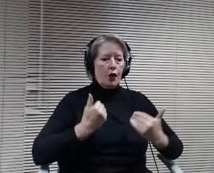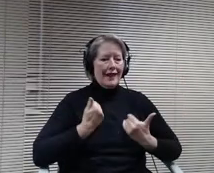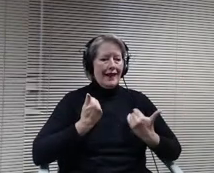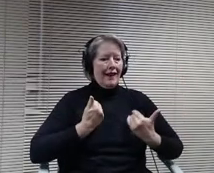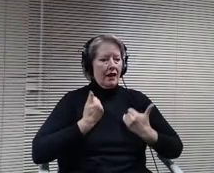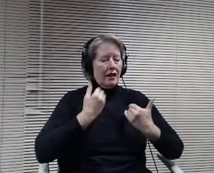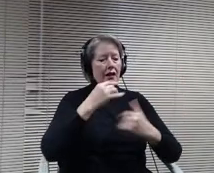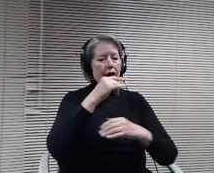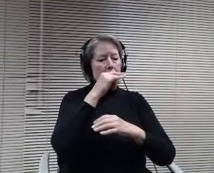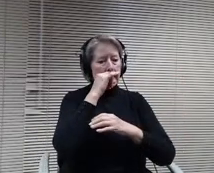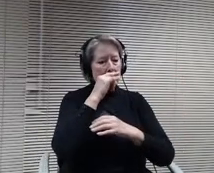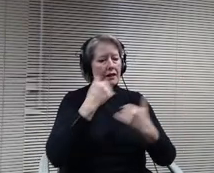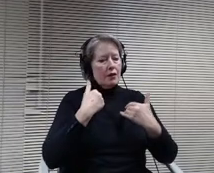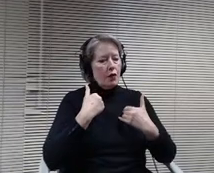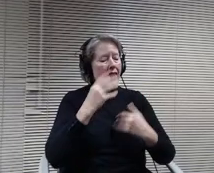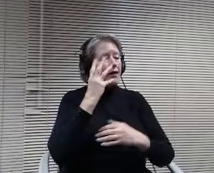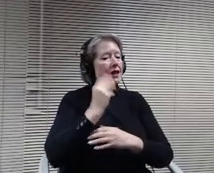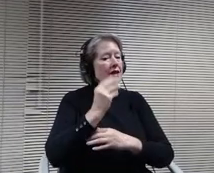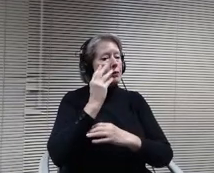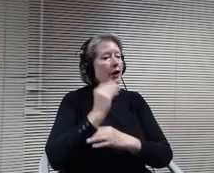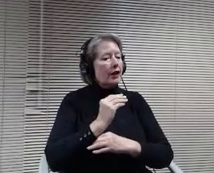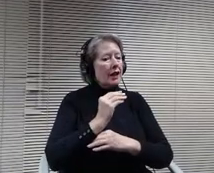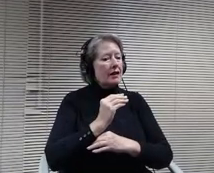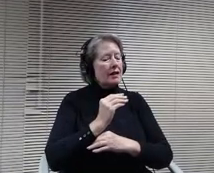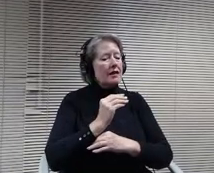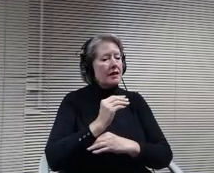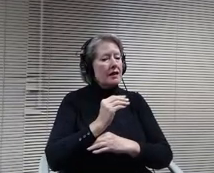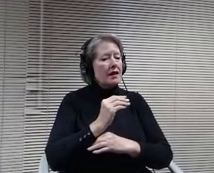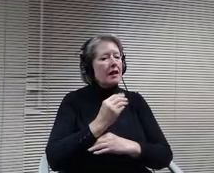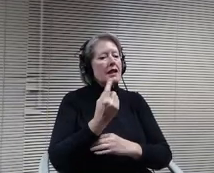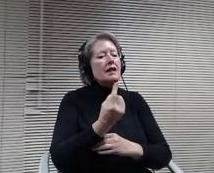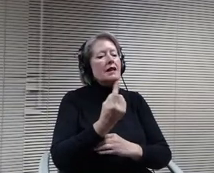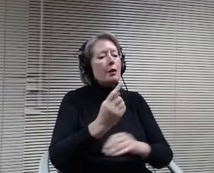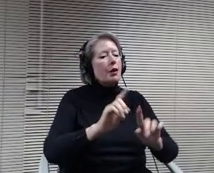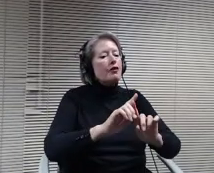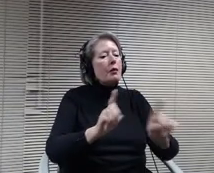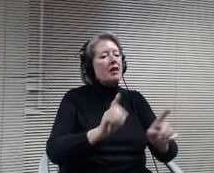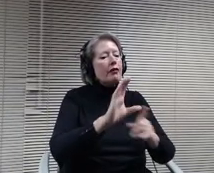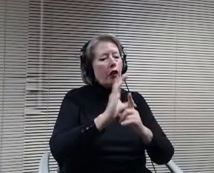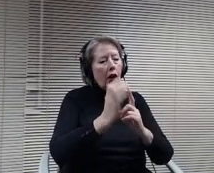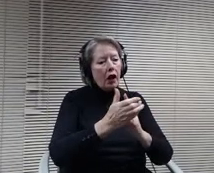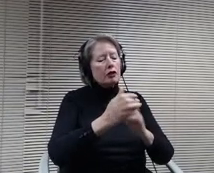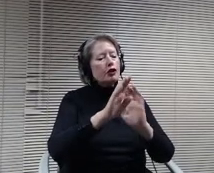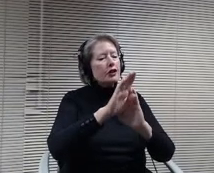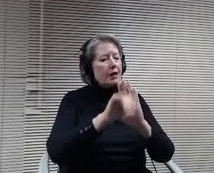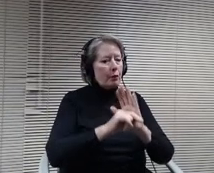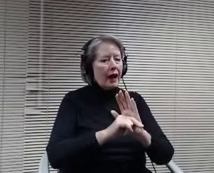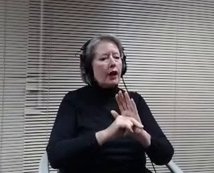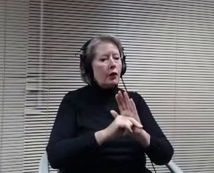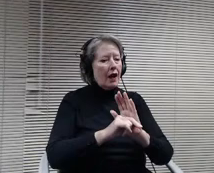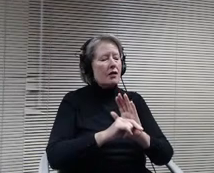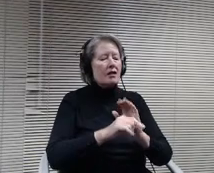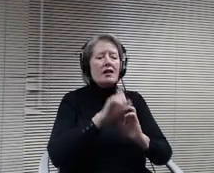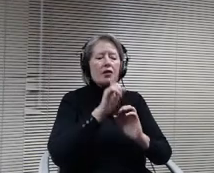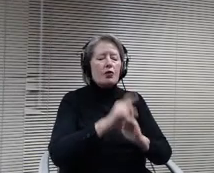from somewhere else that has come. Here is such a unique perspective. Really appreciate it. So thank you. Thank your